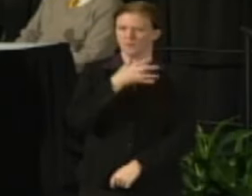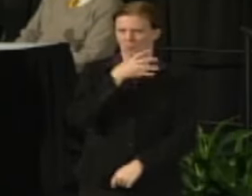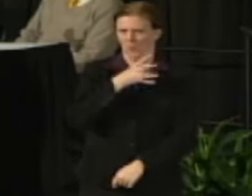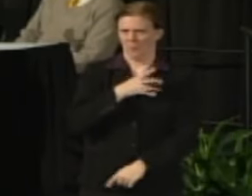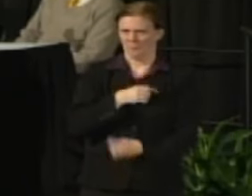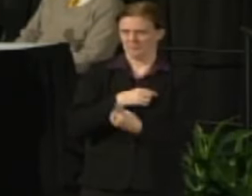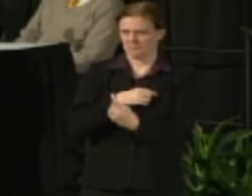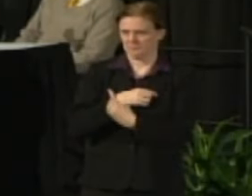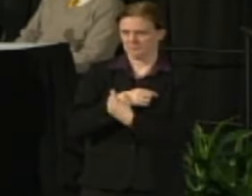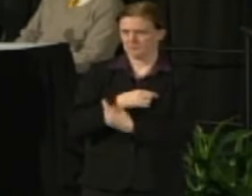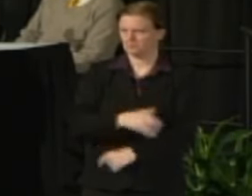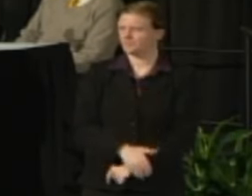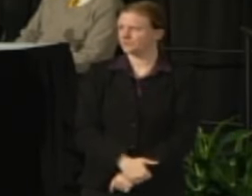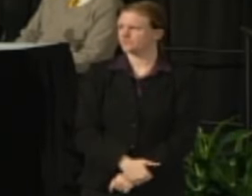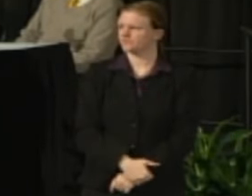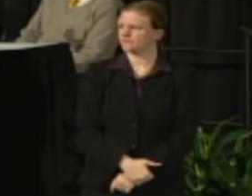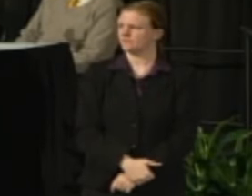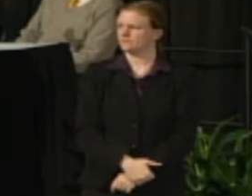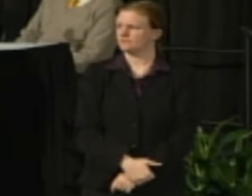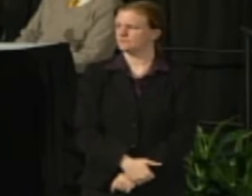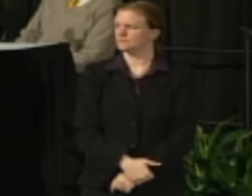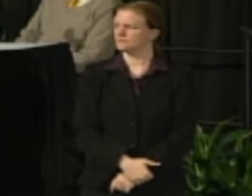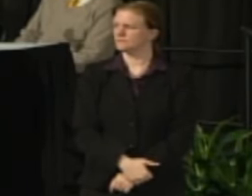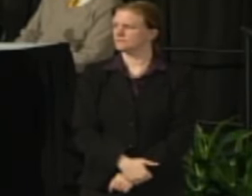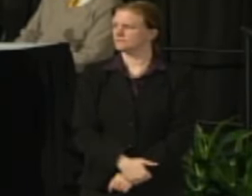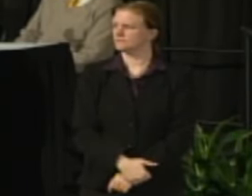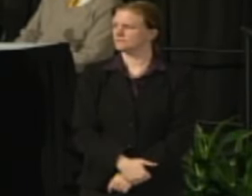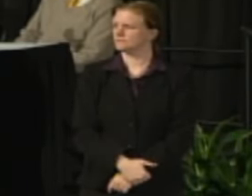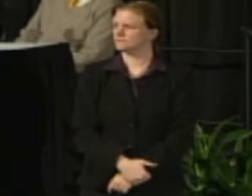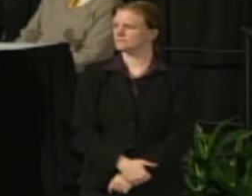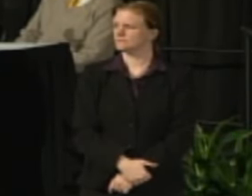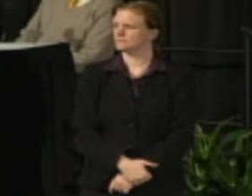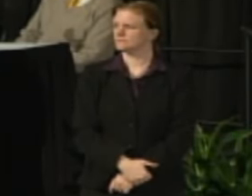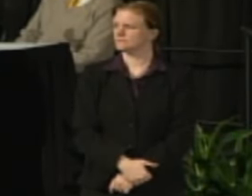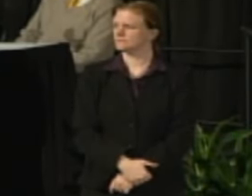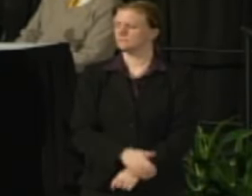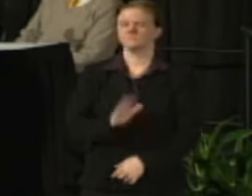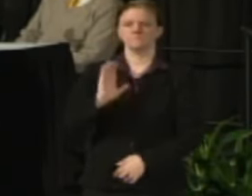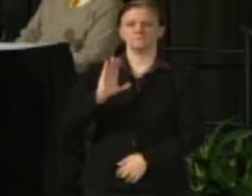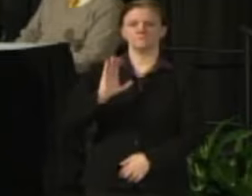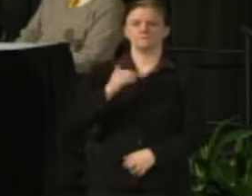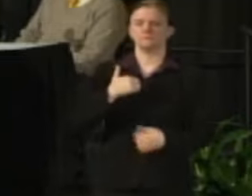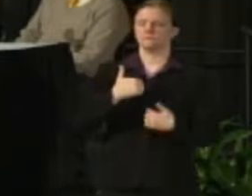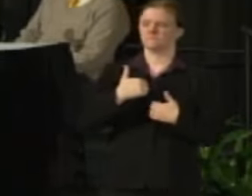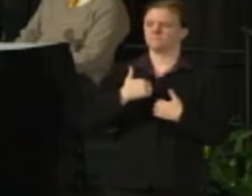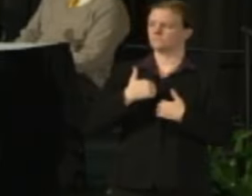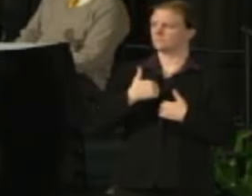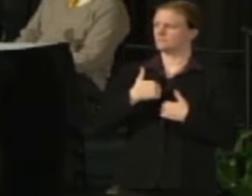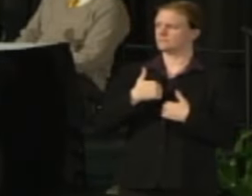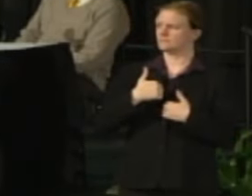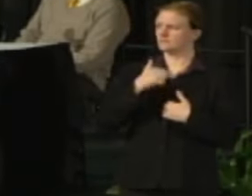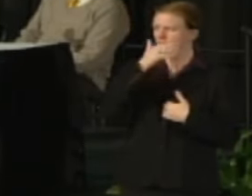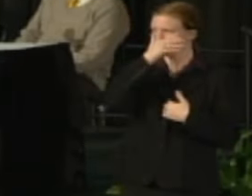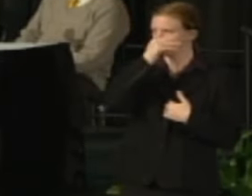Thank you, Thomas. Erika Sander: Hi. Erika Sander. I'm here professor emeritus.